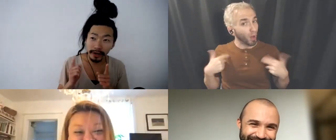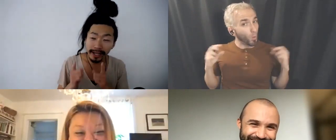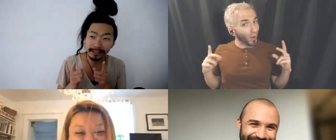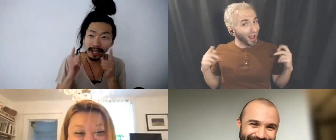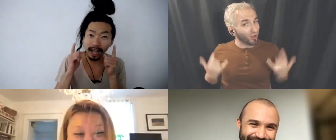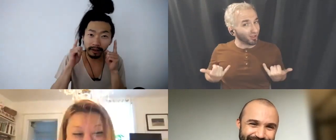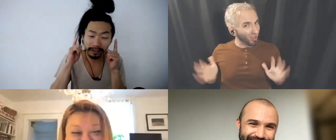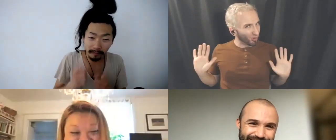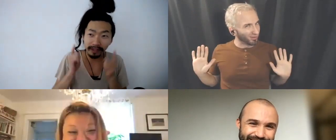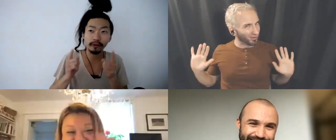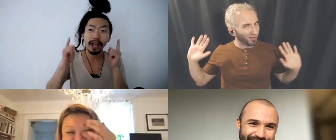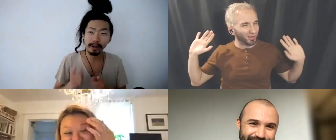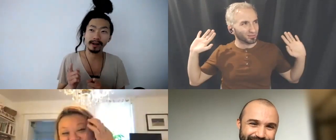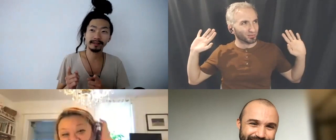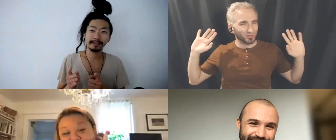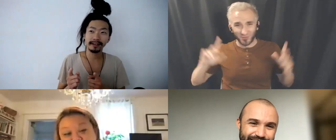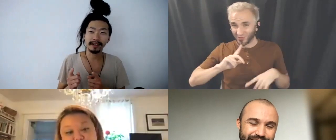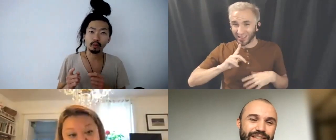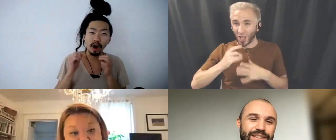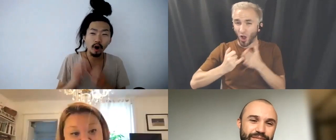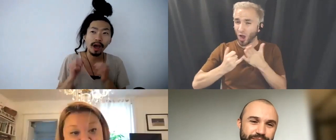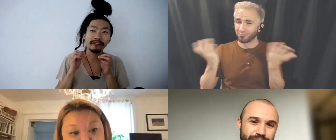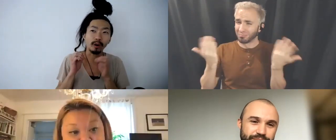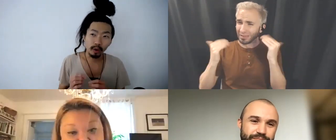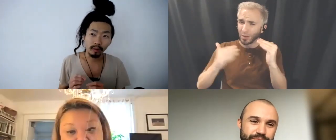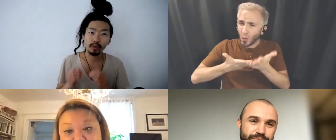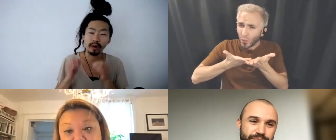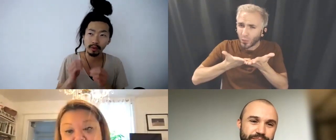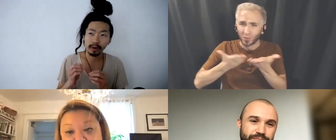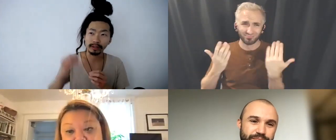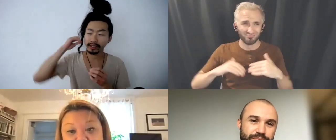is something for everybody like we all have our role when we were born and like this soul